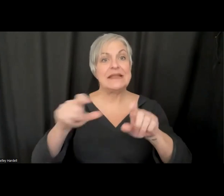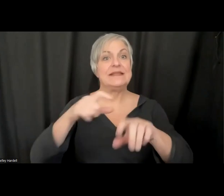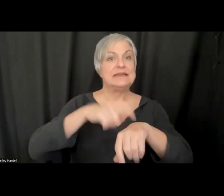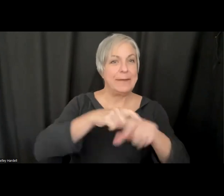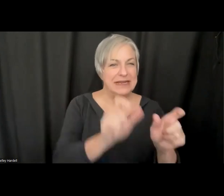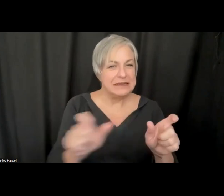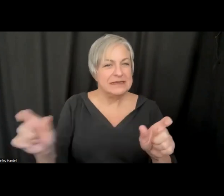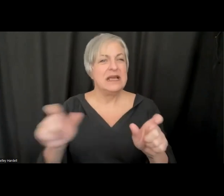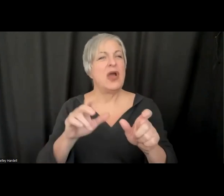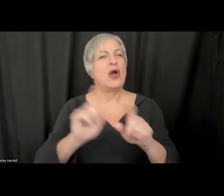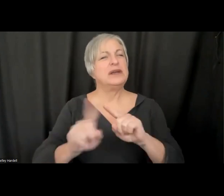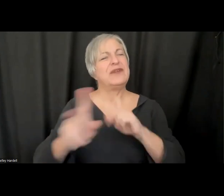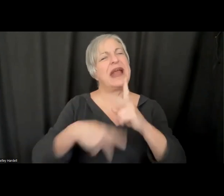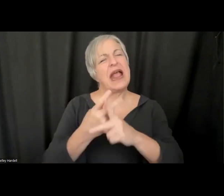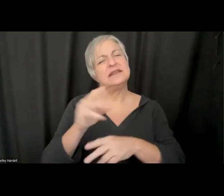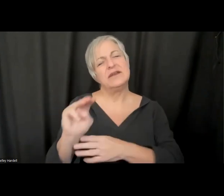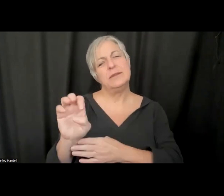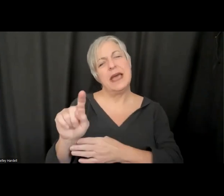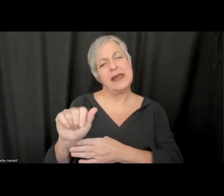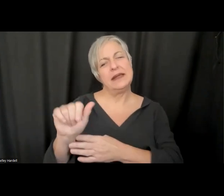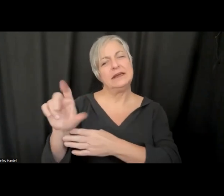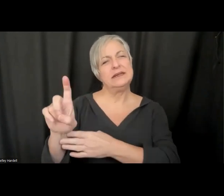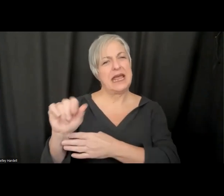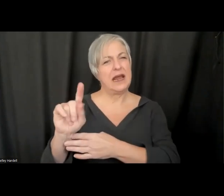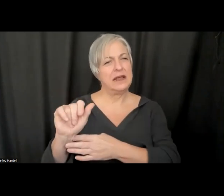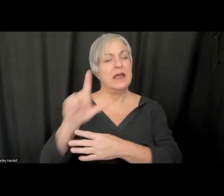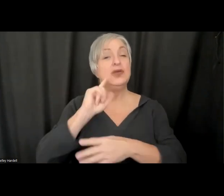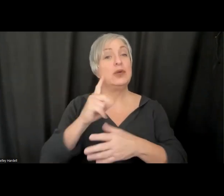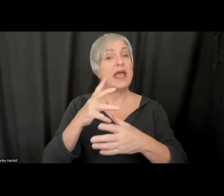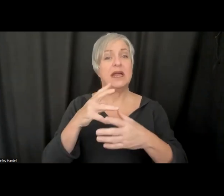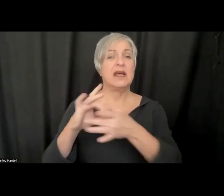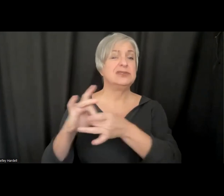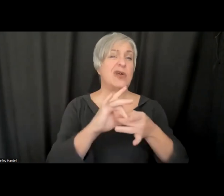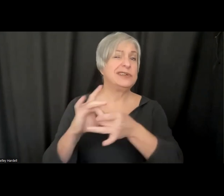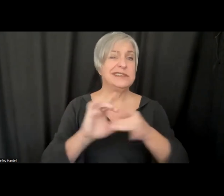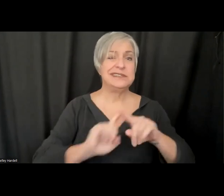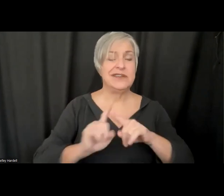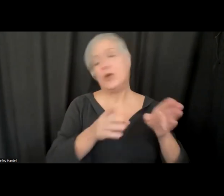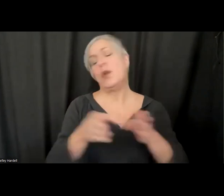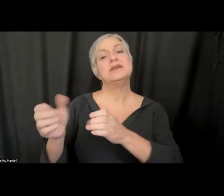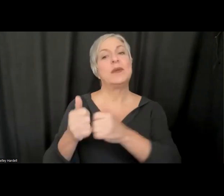can associate other types of metadata with a caption track.